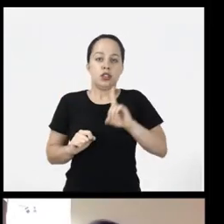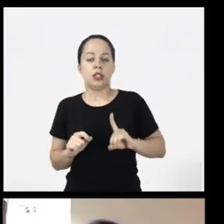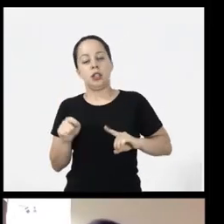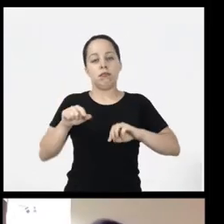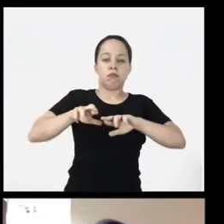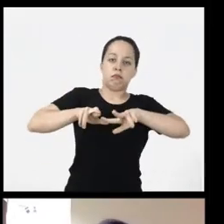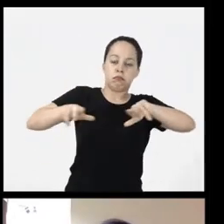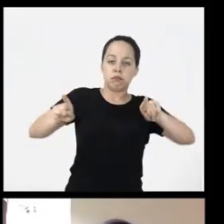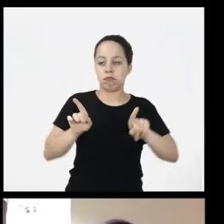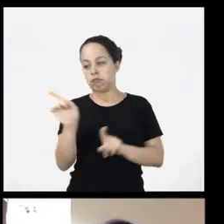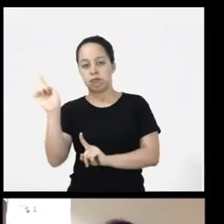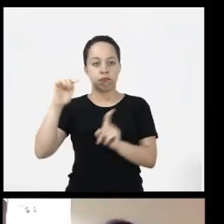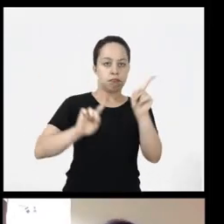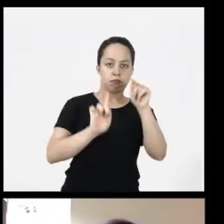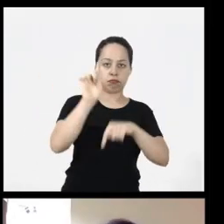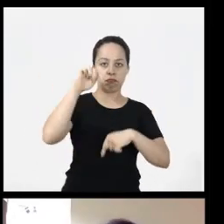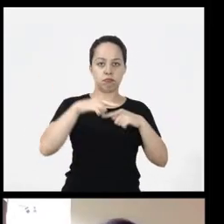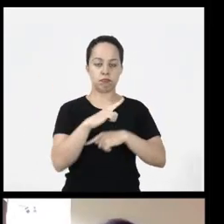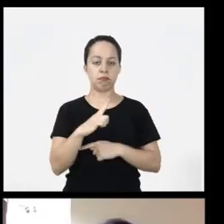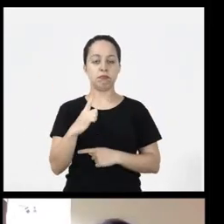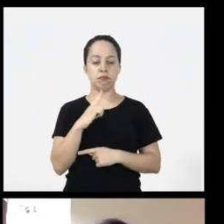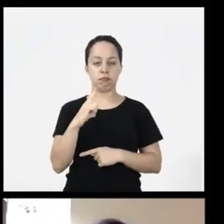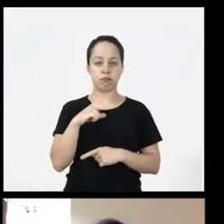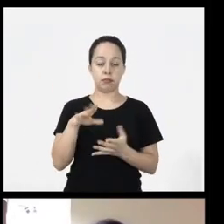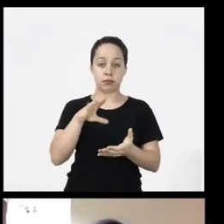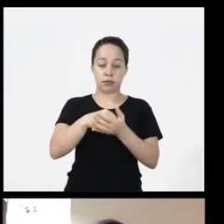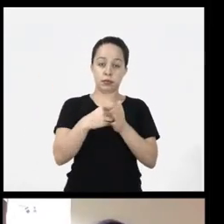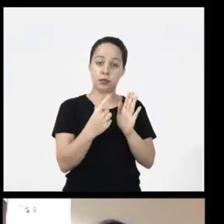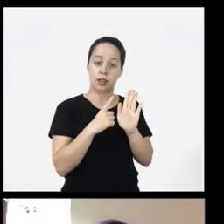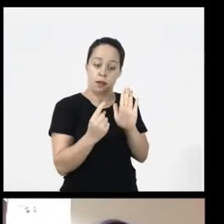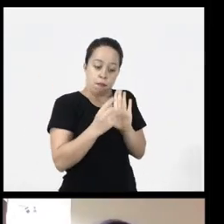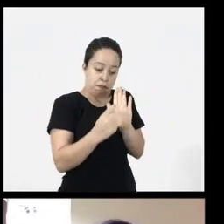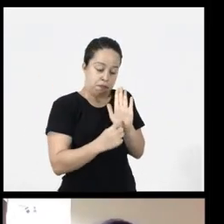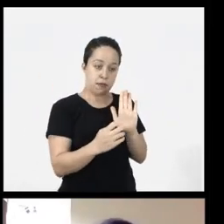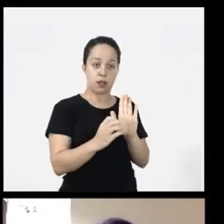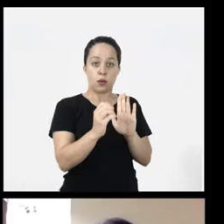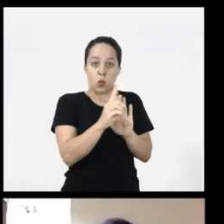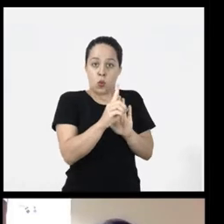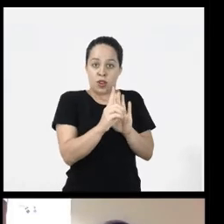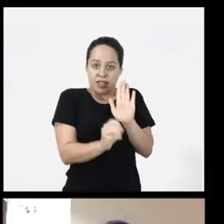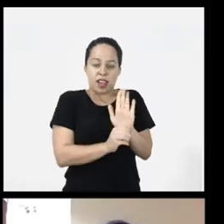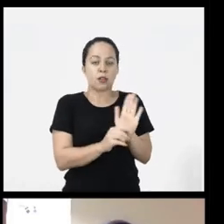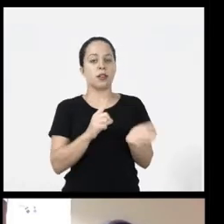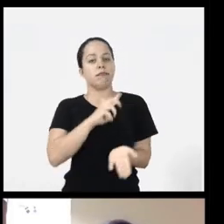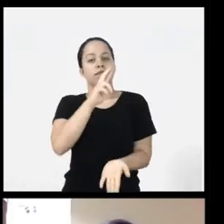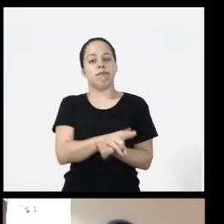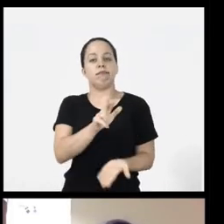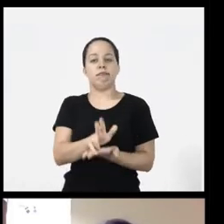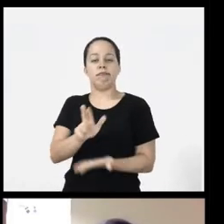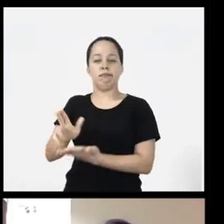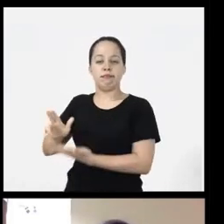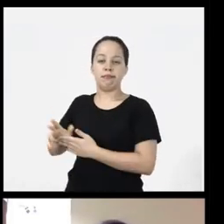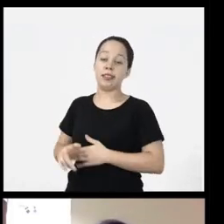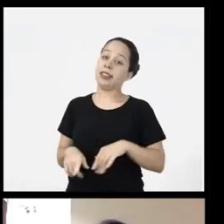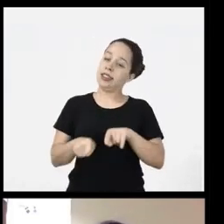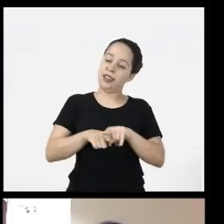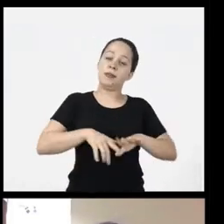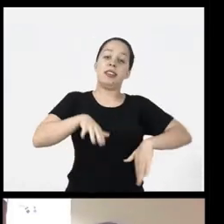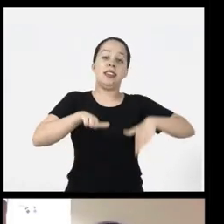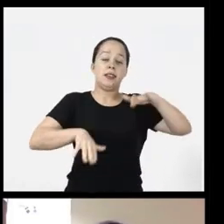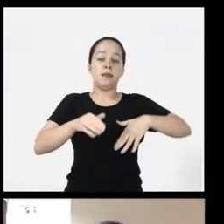left right and so corintiano I have the conditioner is also depending on the residual movement